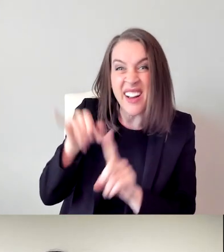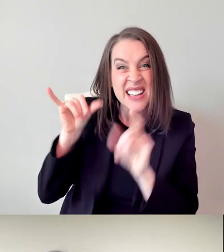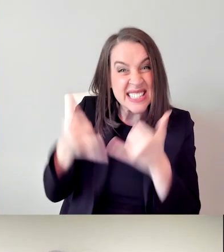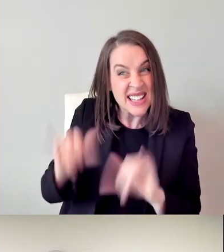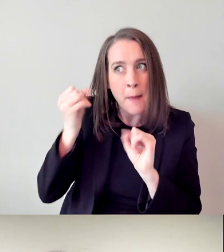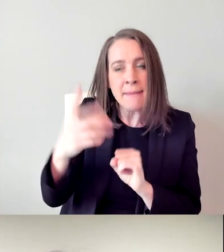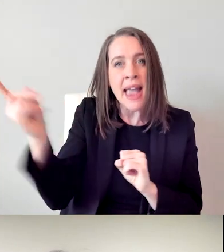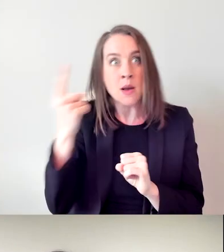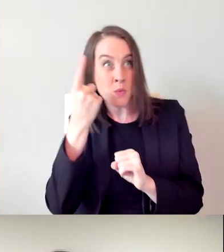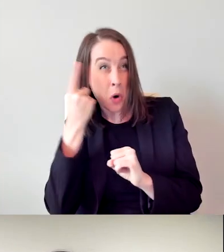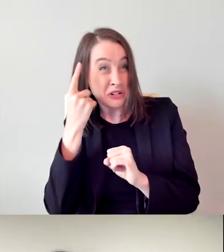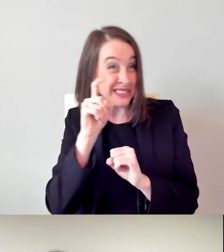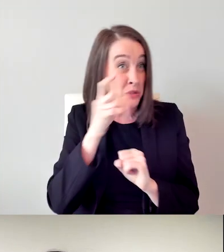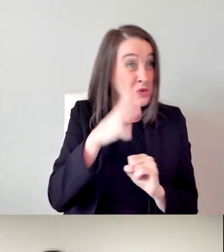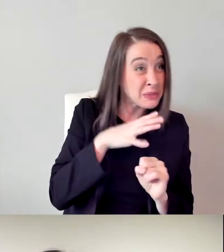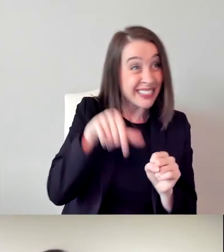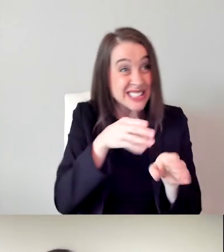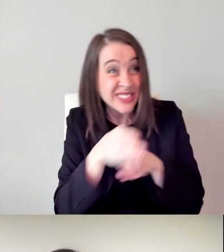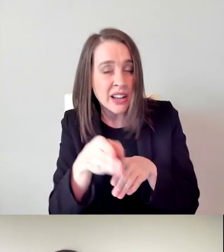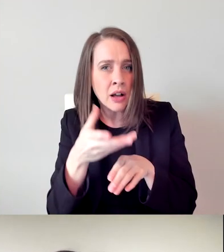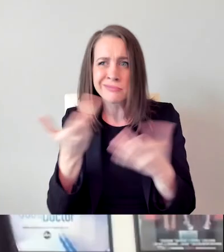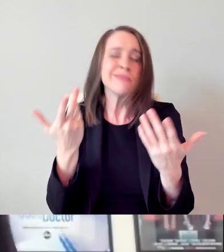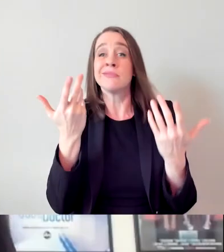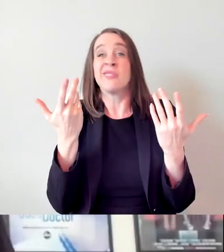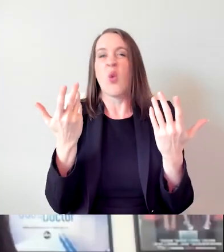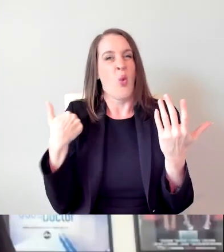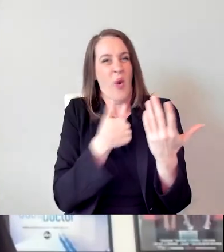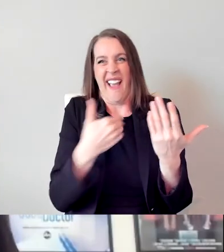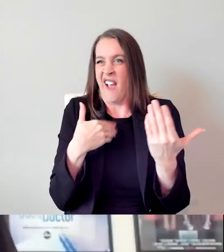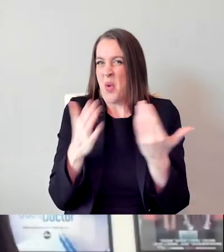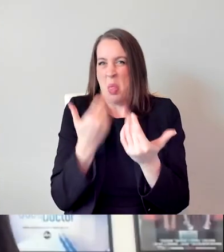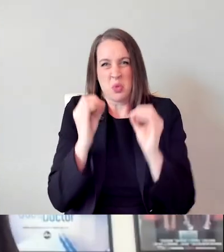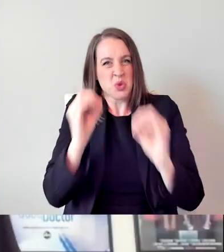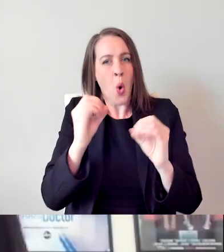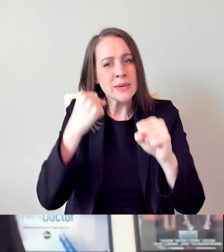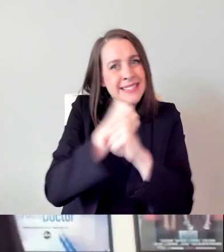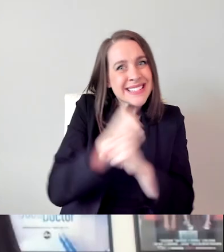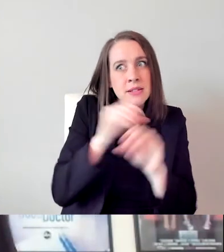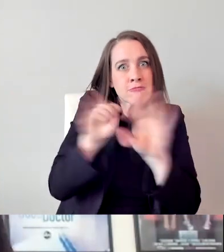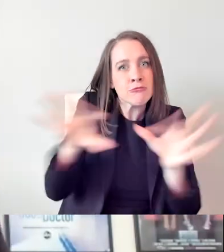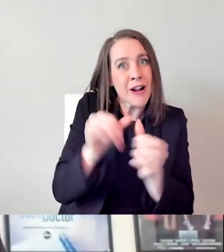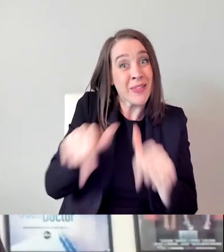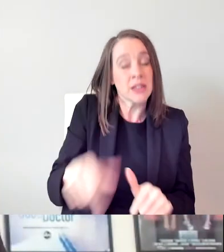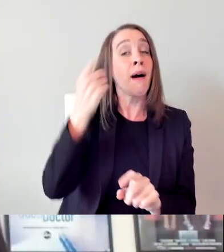There are still no data, no official data coming out. But I did a quick data gathering on LinkedIn.